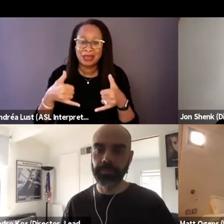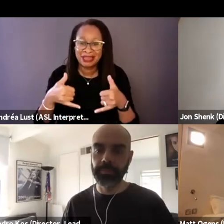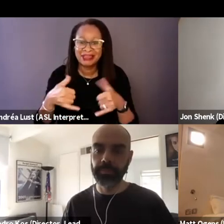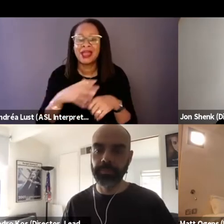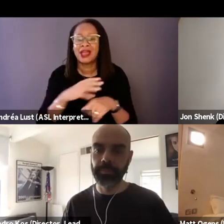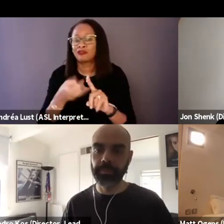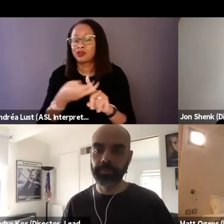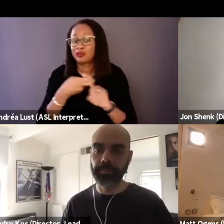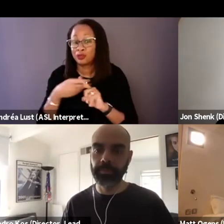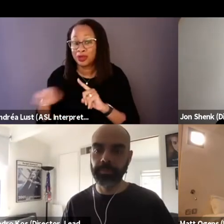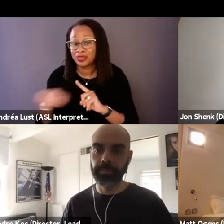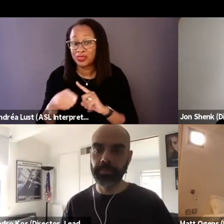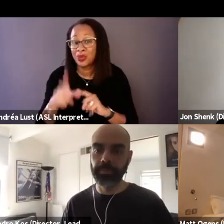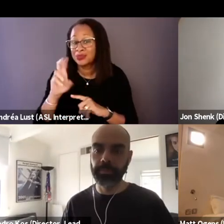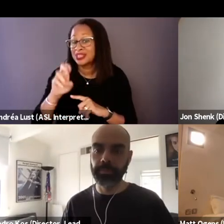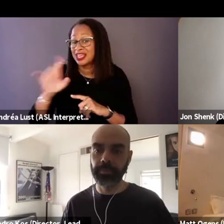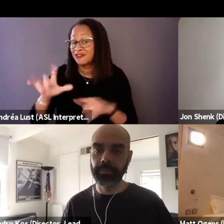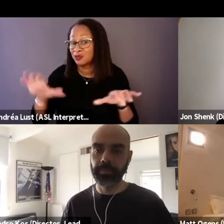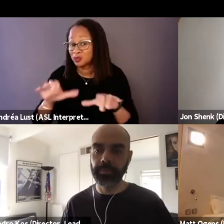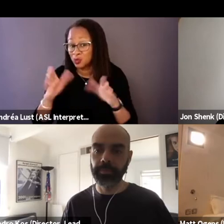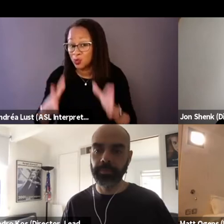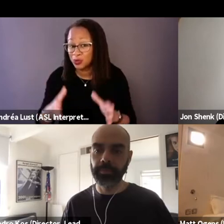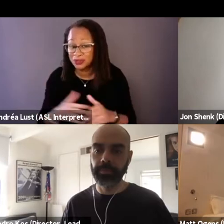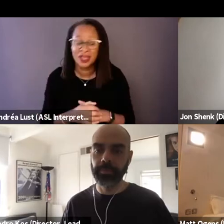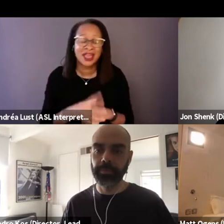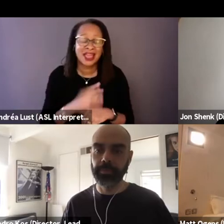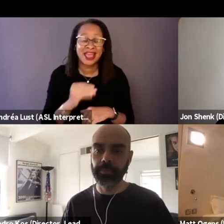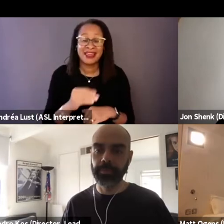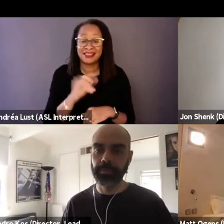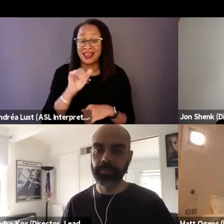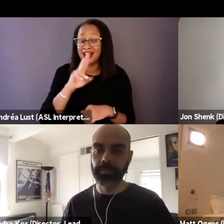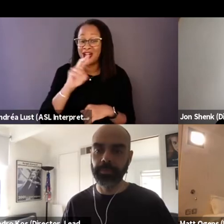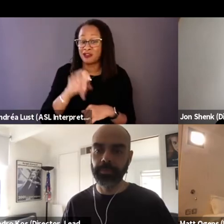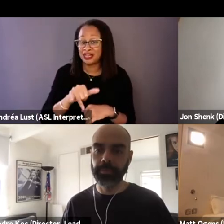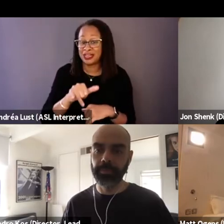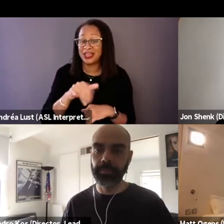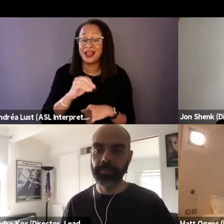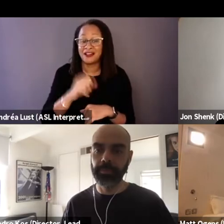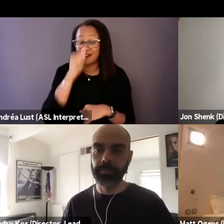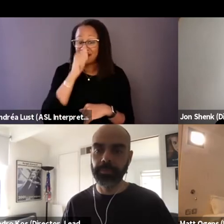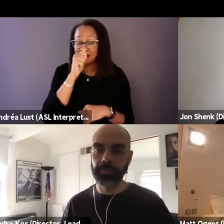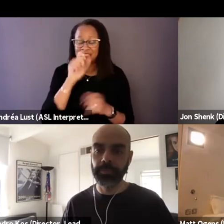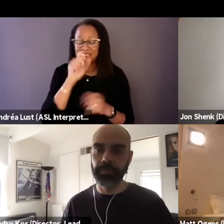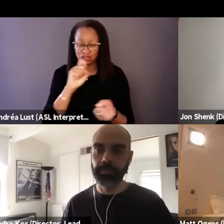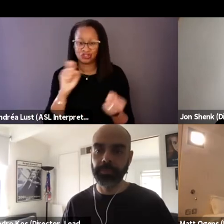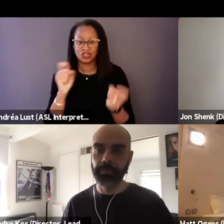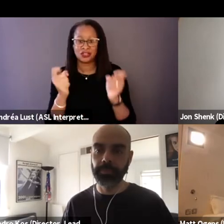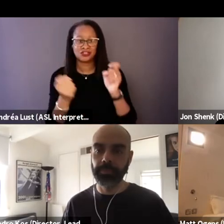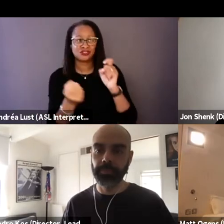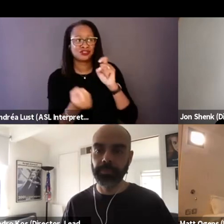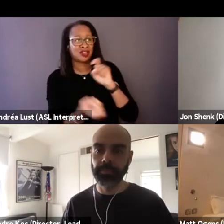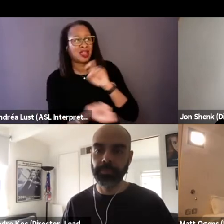And then the irony of the animation is turned on its head, and you slowly understand that,